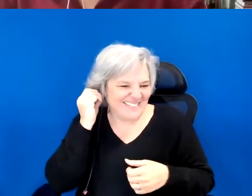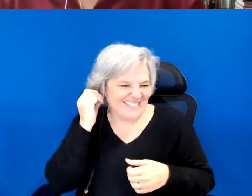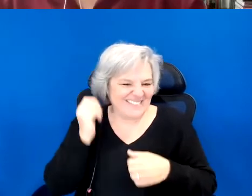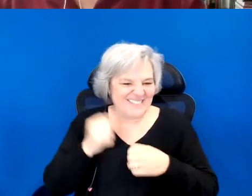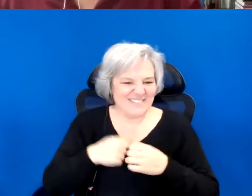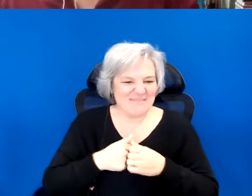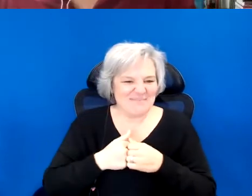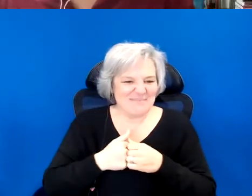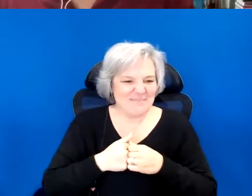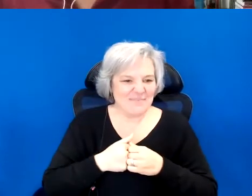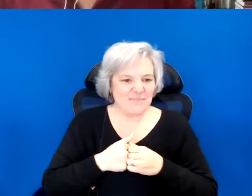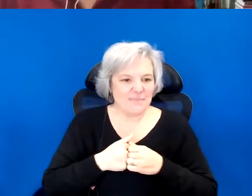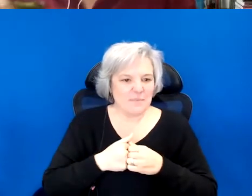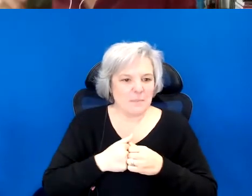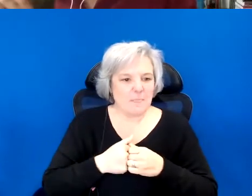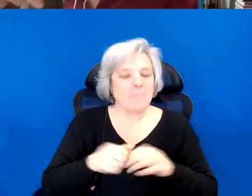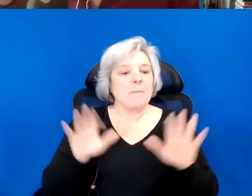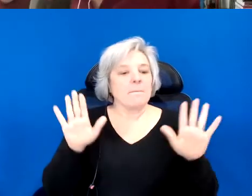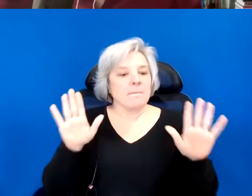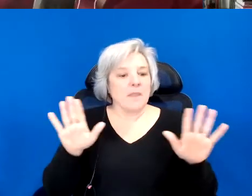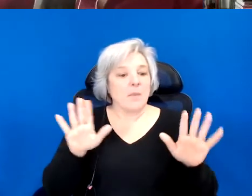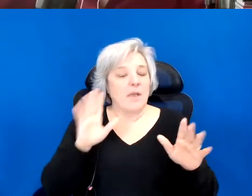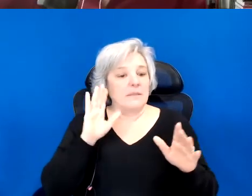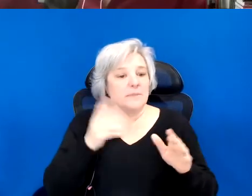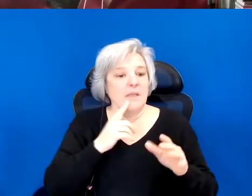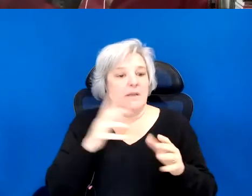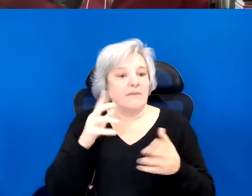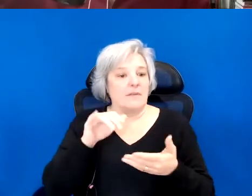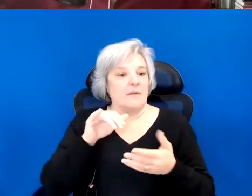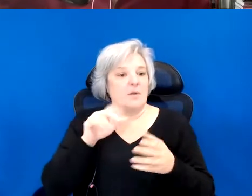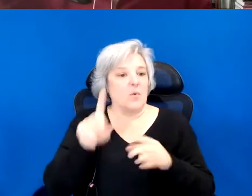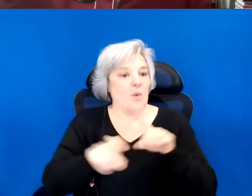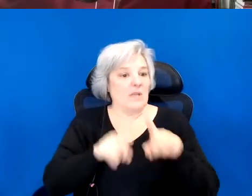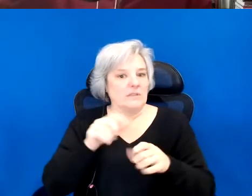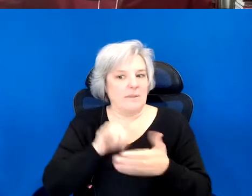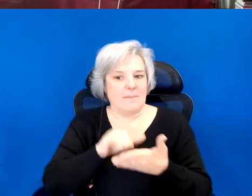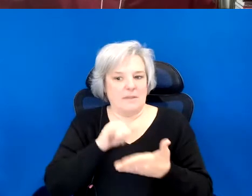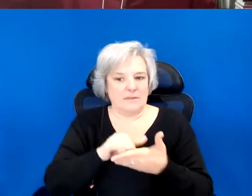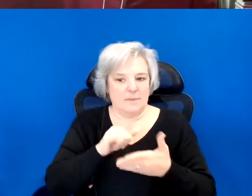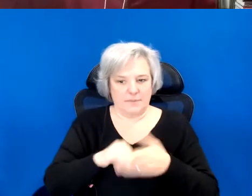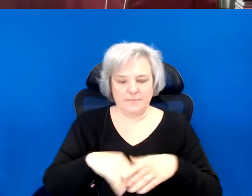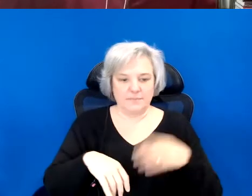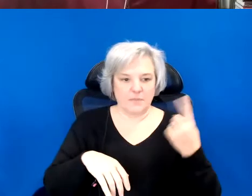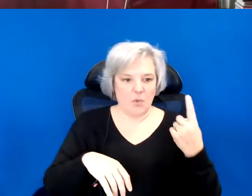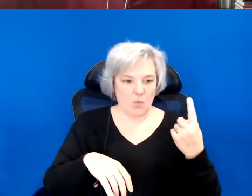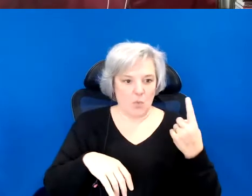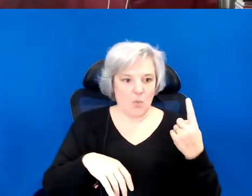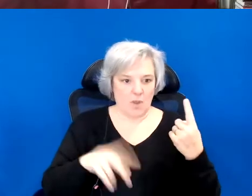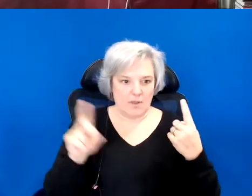Well, speaking of impossible questions, there is one really big one here and I will